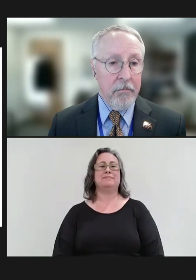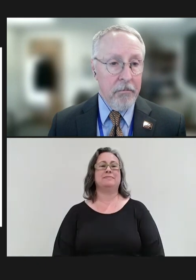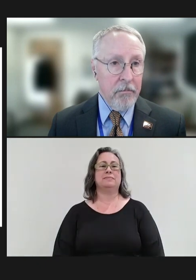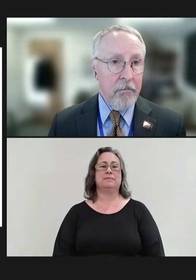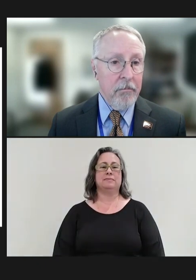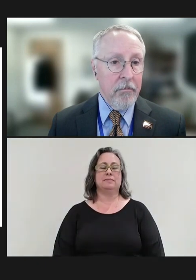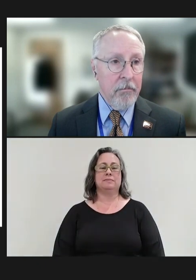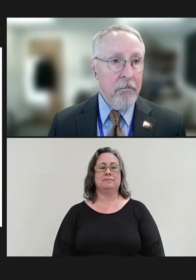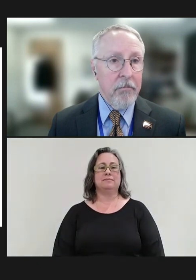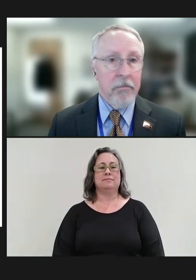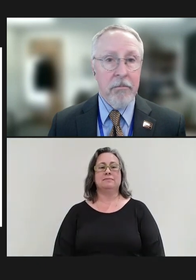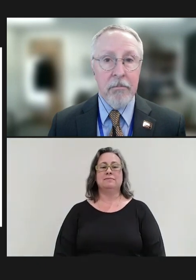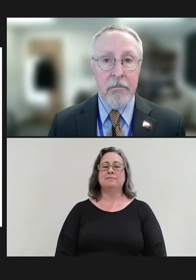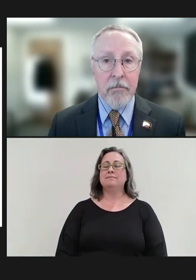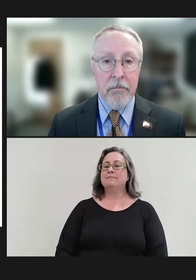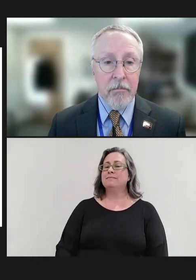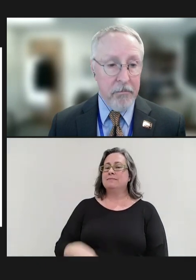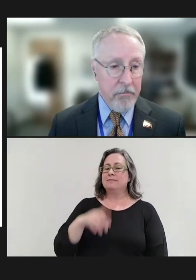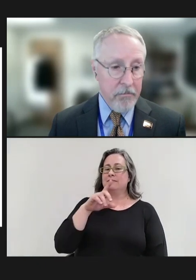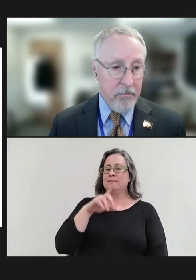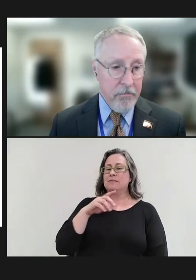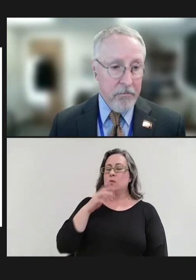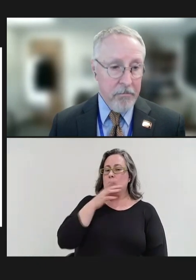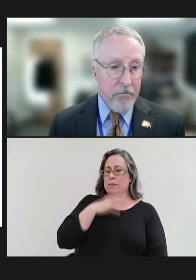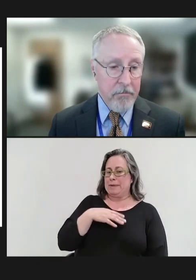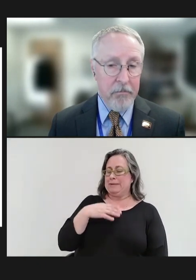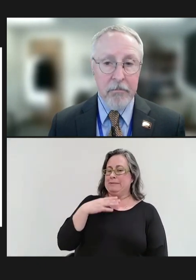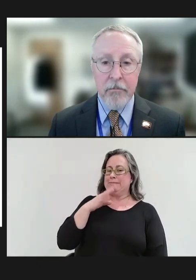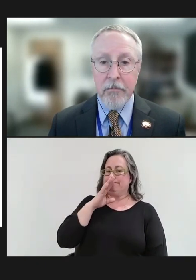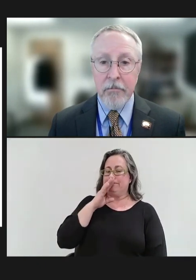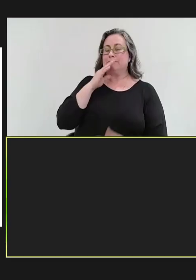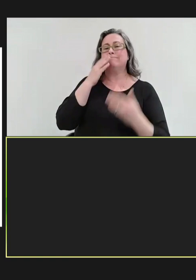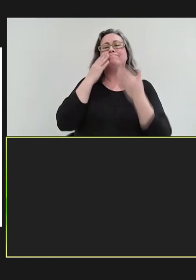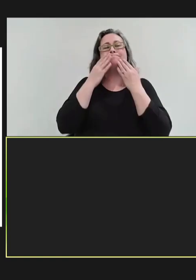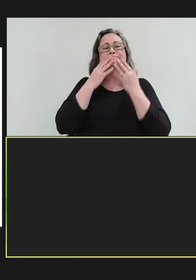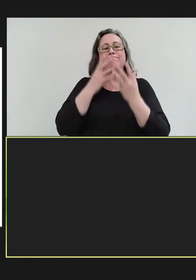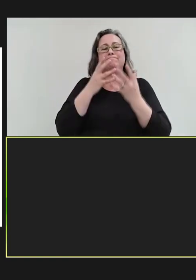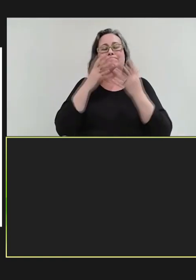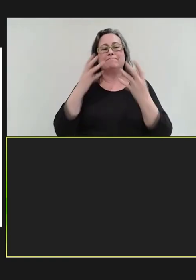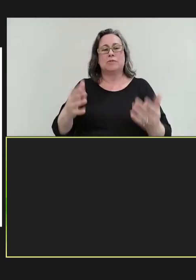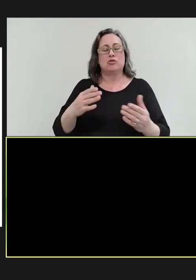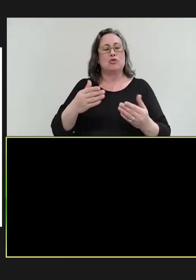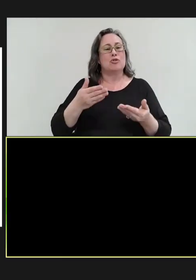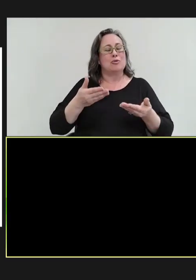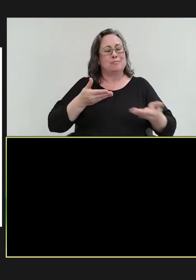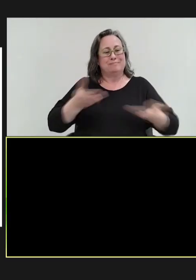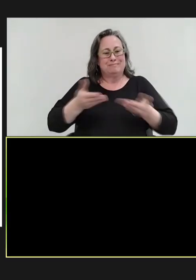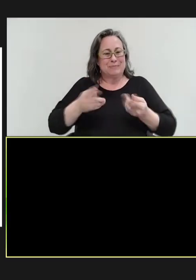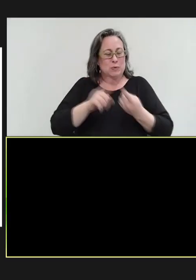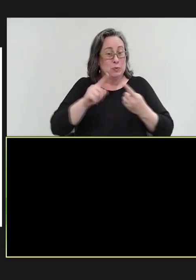Natasha Crowcroft: Thank you very much and greetings to everyone. Can you hear me okay?